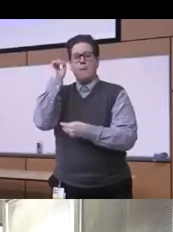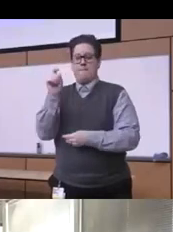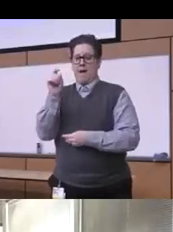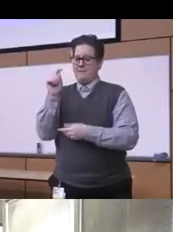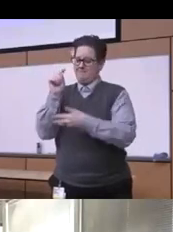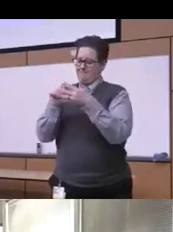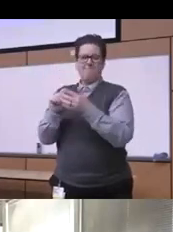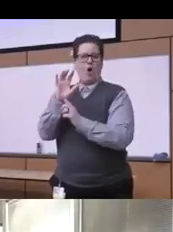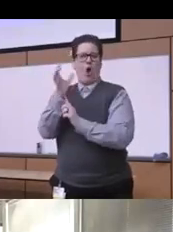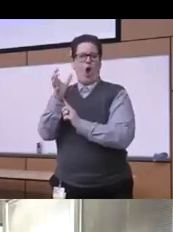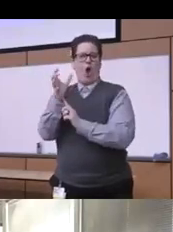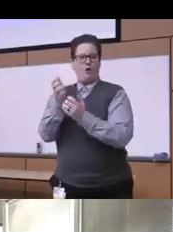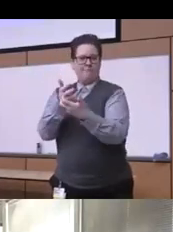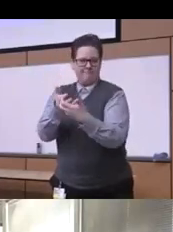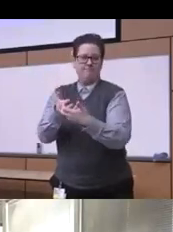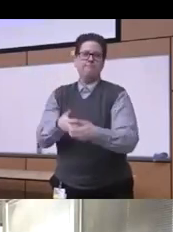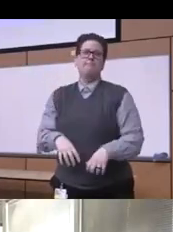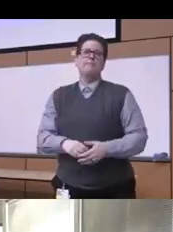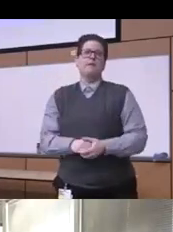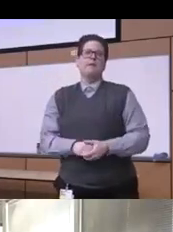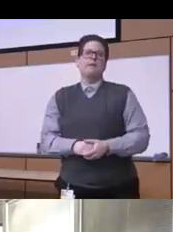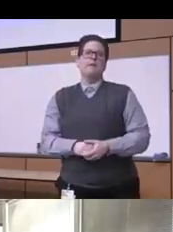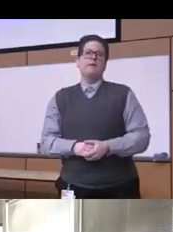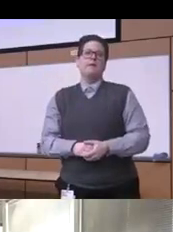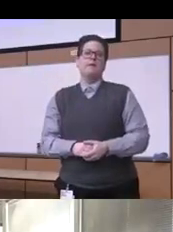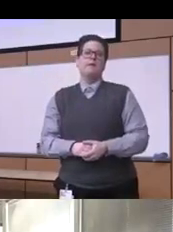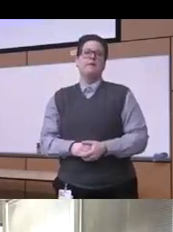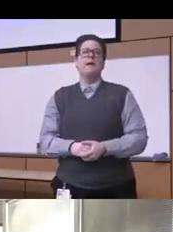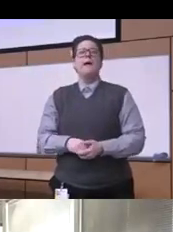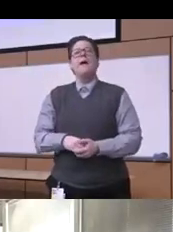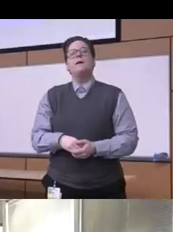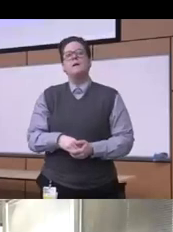I want to give you this is really you can read that there you know this is uh Bill Miller you